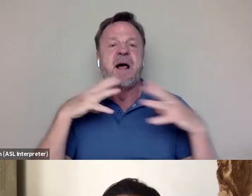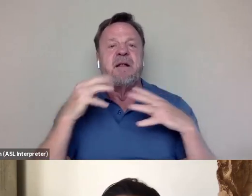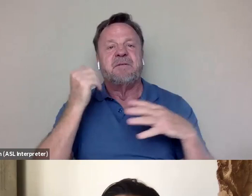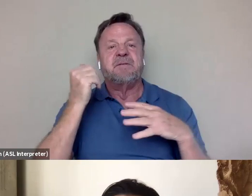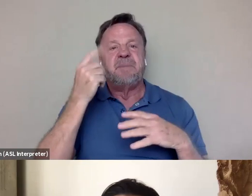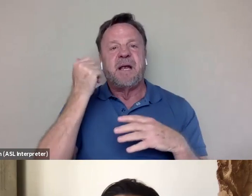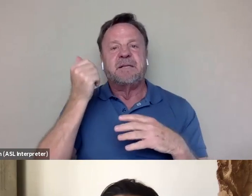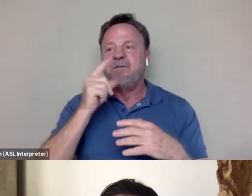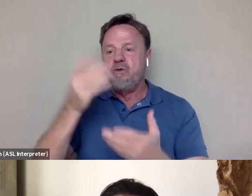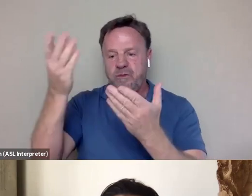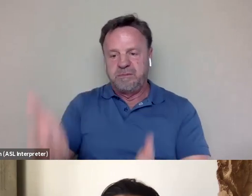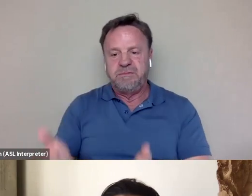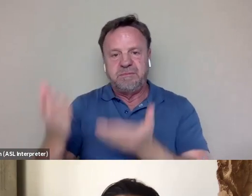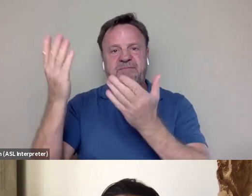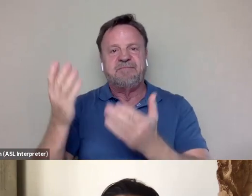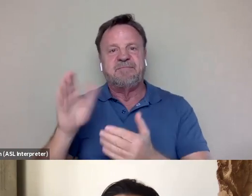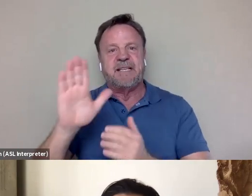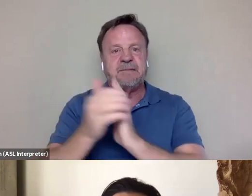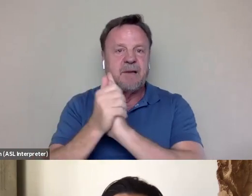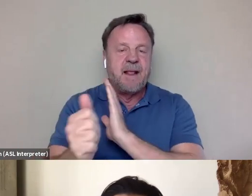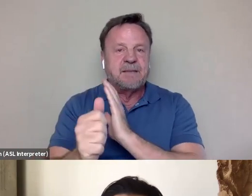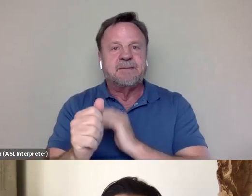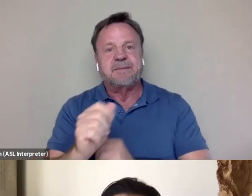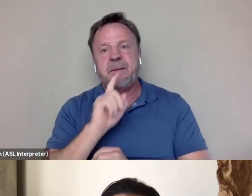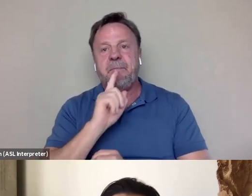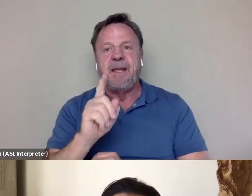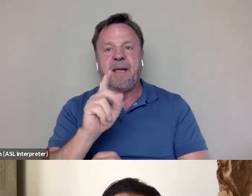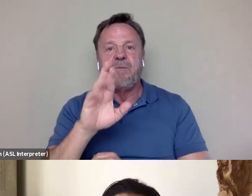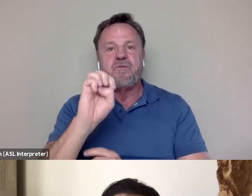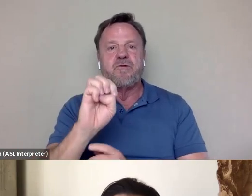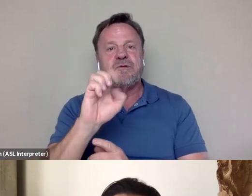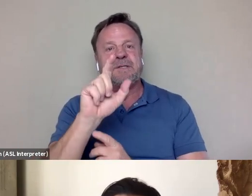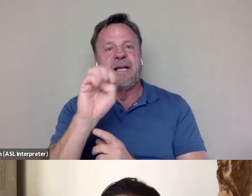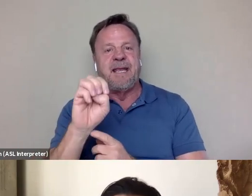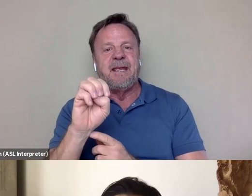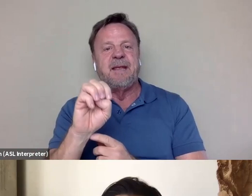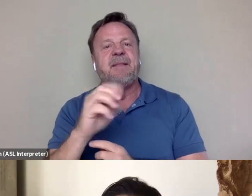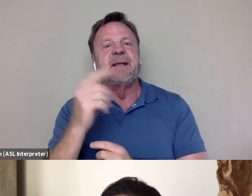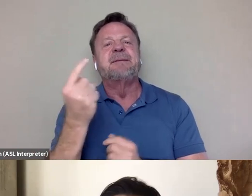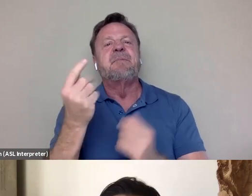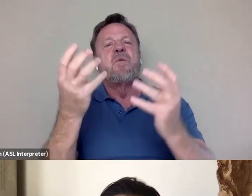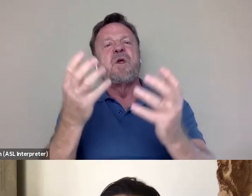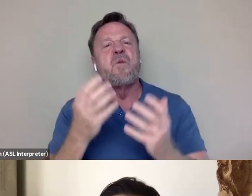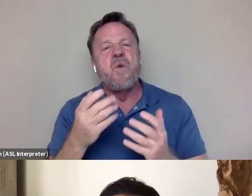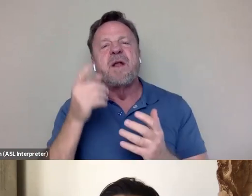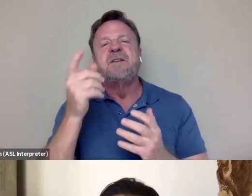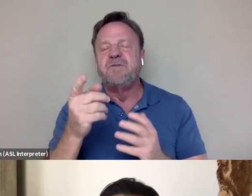but based on, you know, being Bruce Lee is something that we wanted to kind of deconstruct in so many ways.